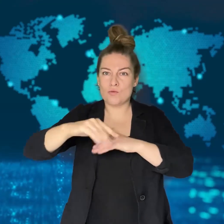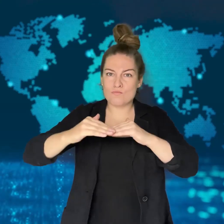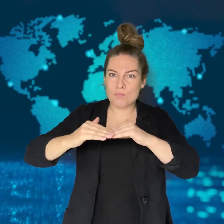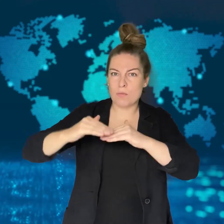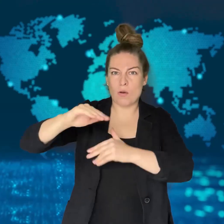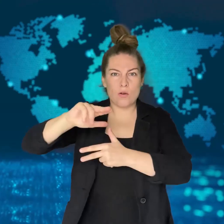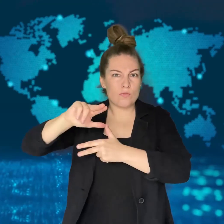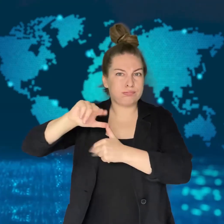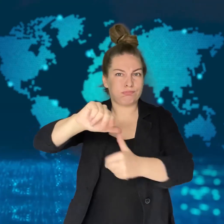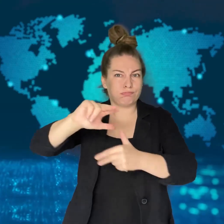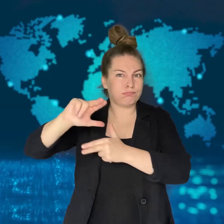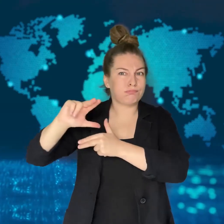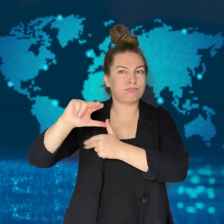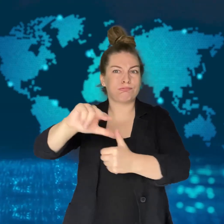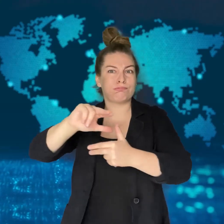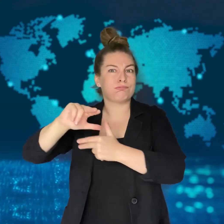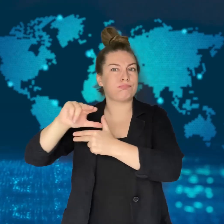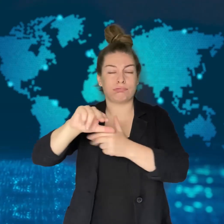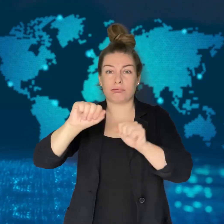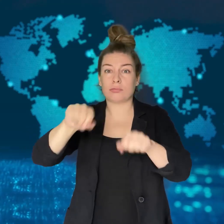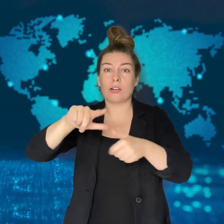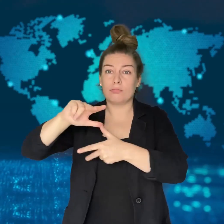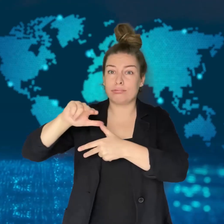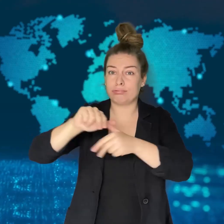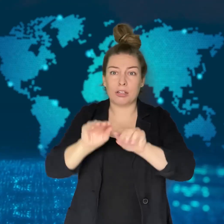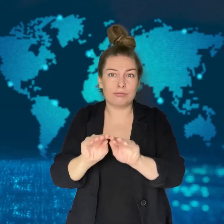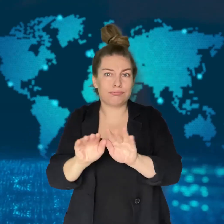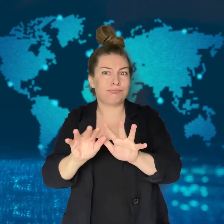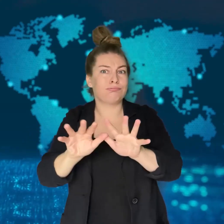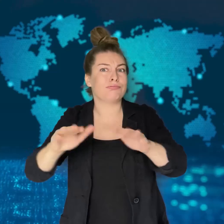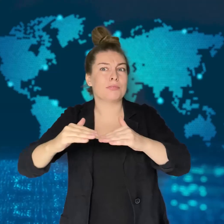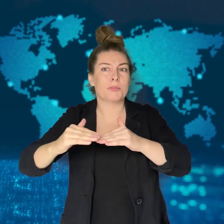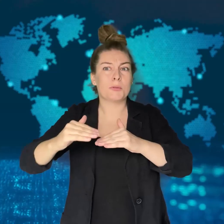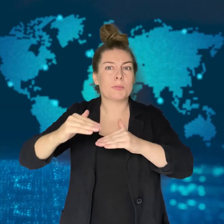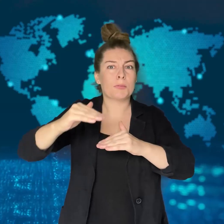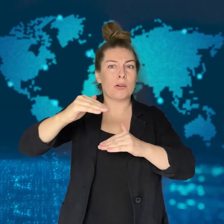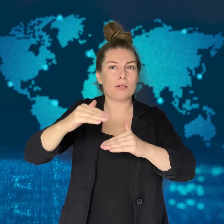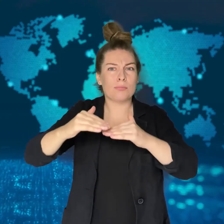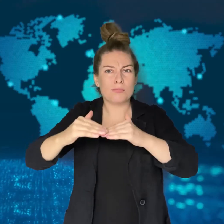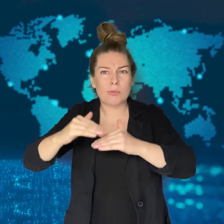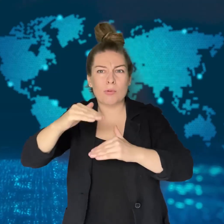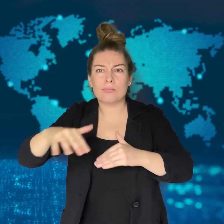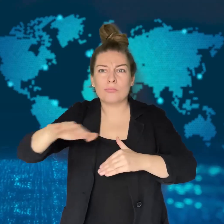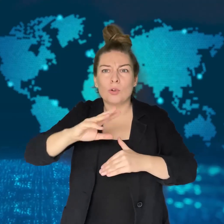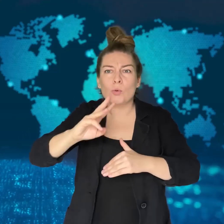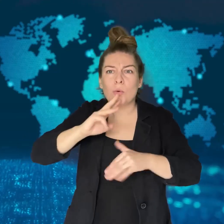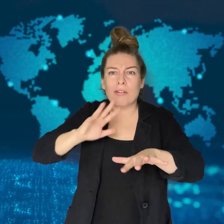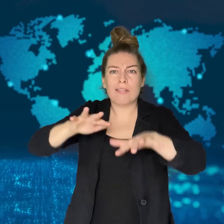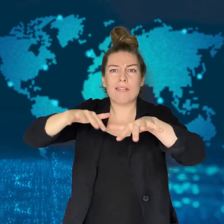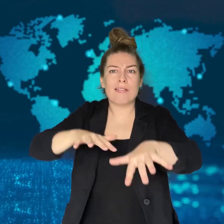It has caused rapidly intensifying warm waters